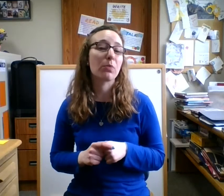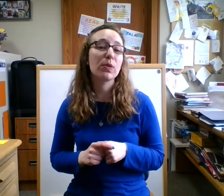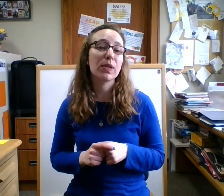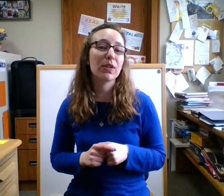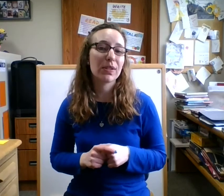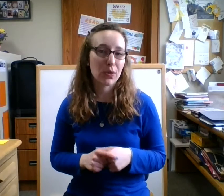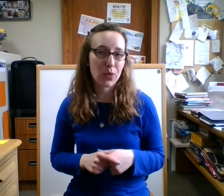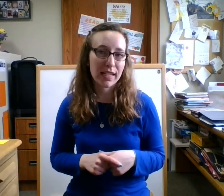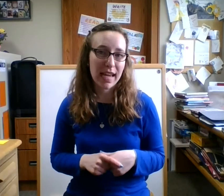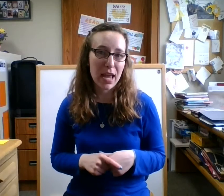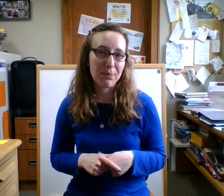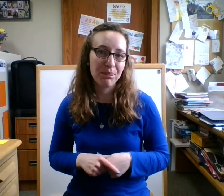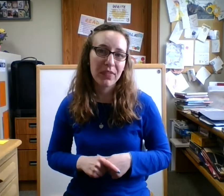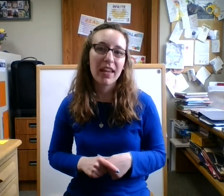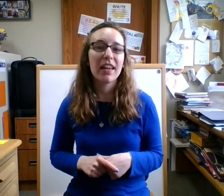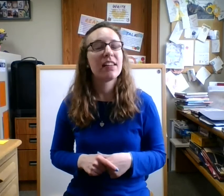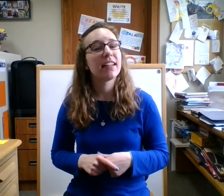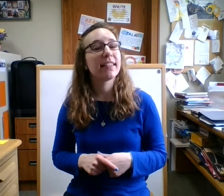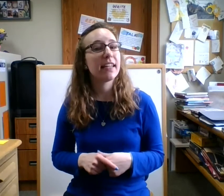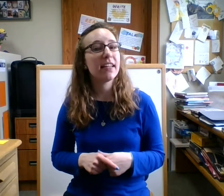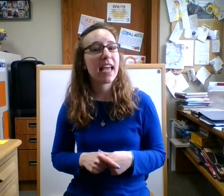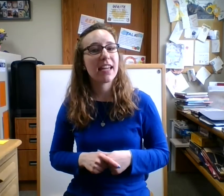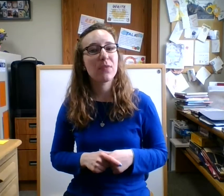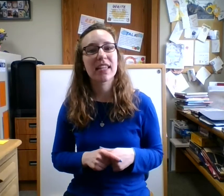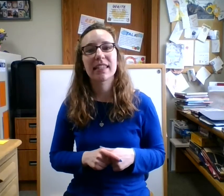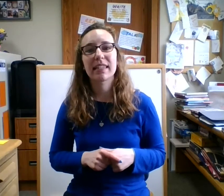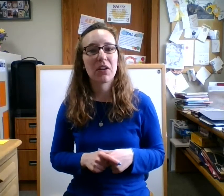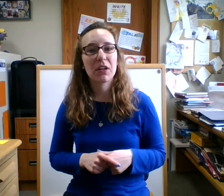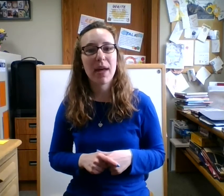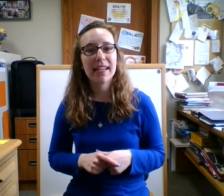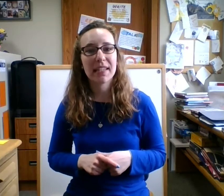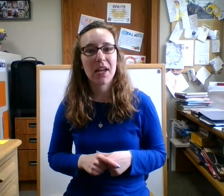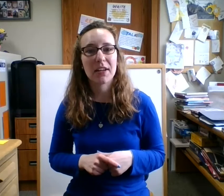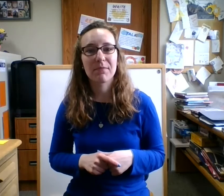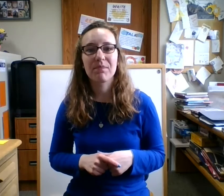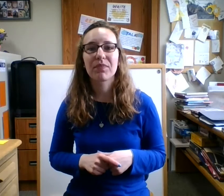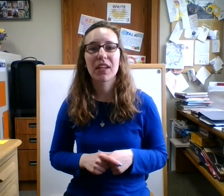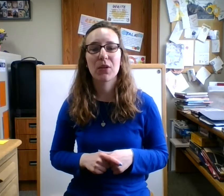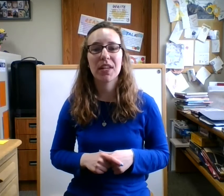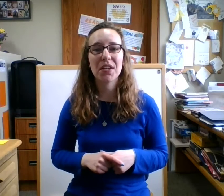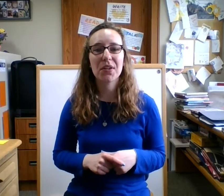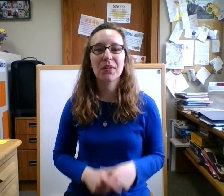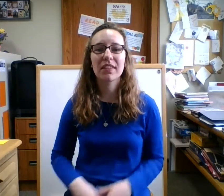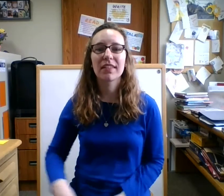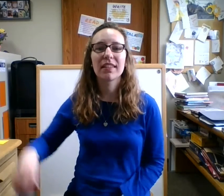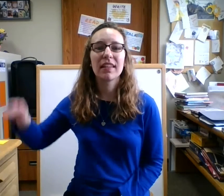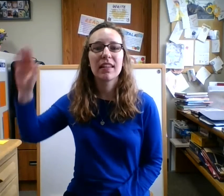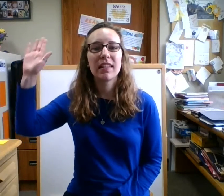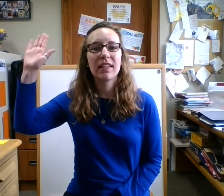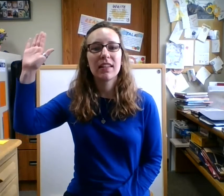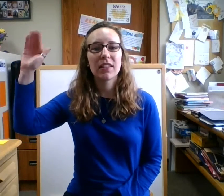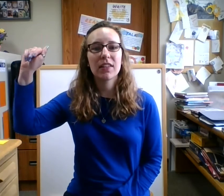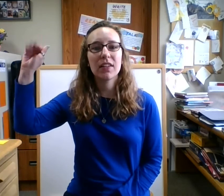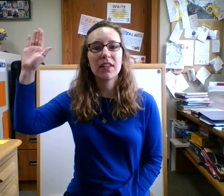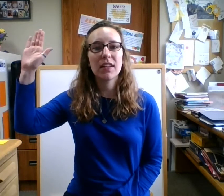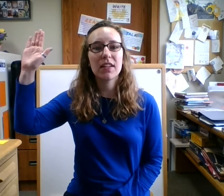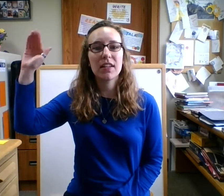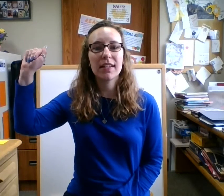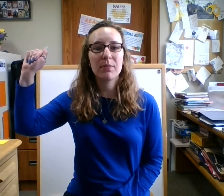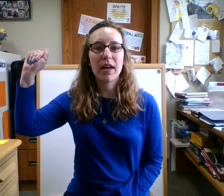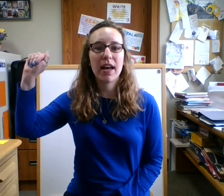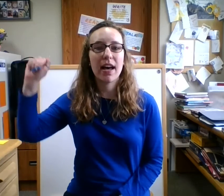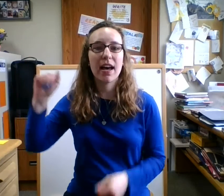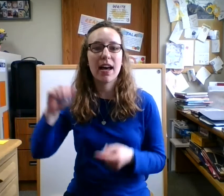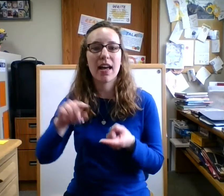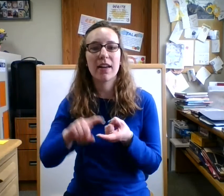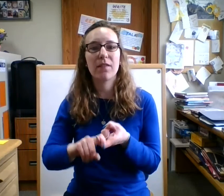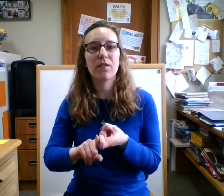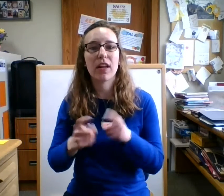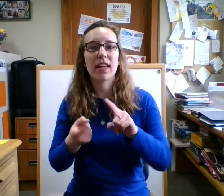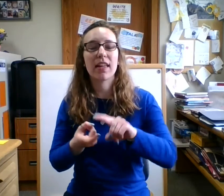musical storytime until then we can sing our goodbye song here we go goodbye